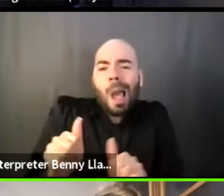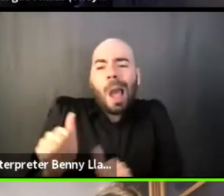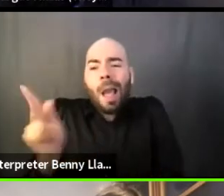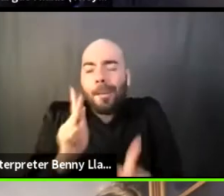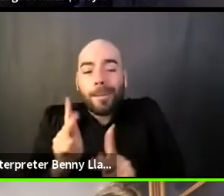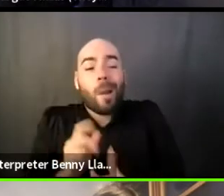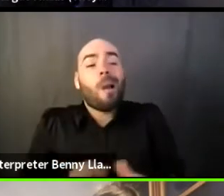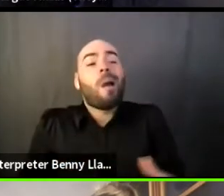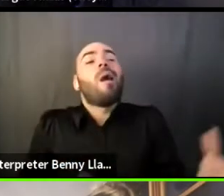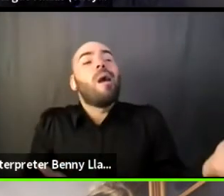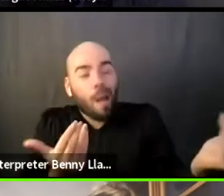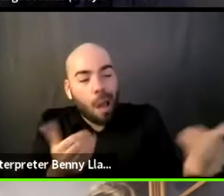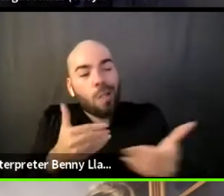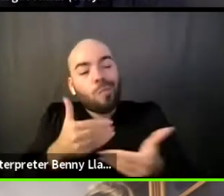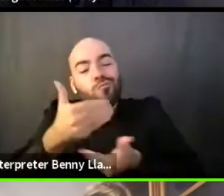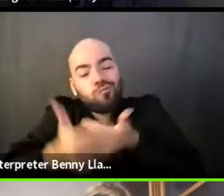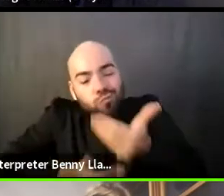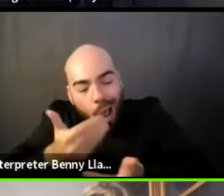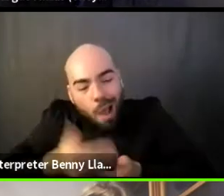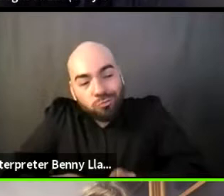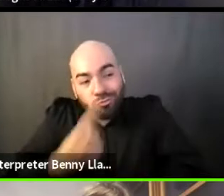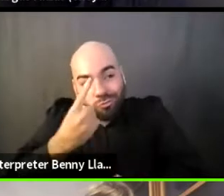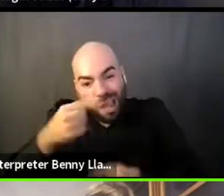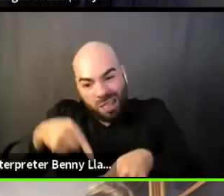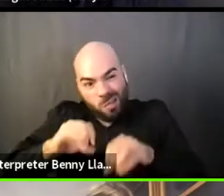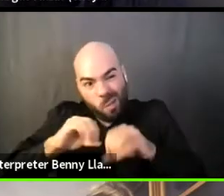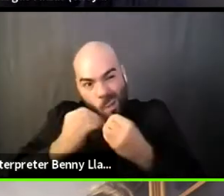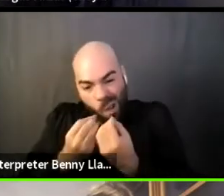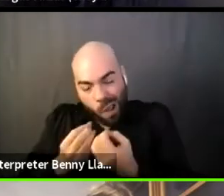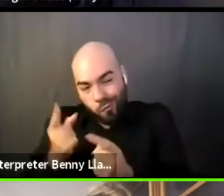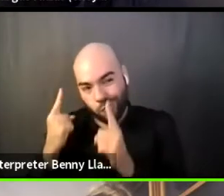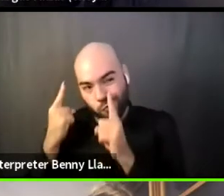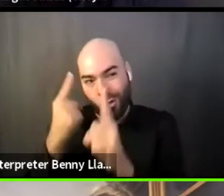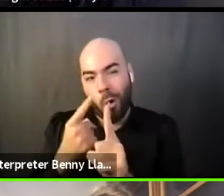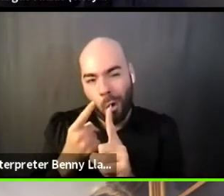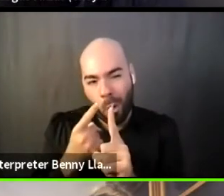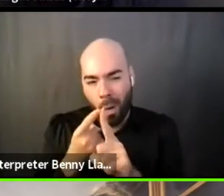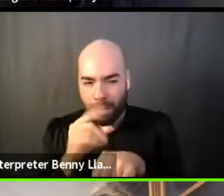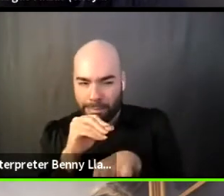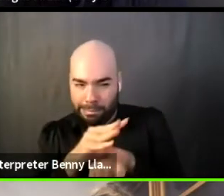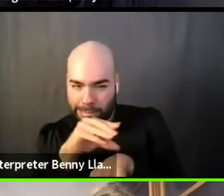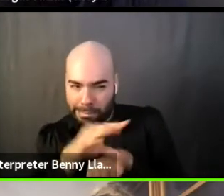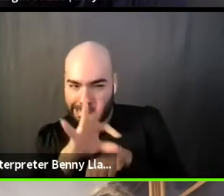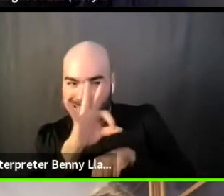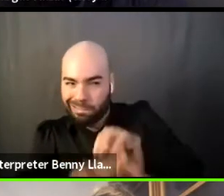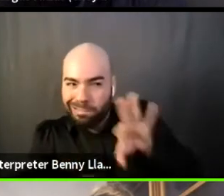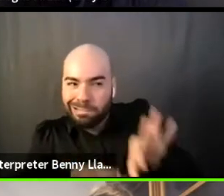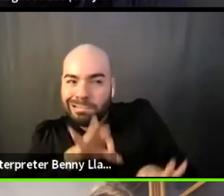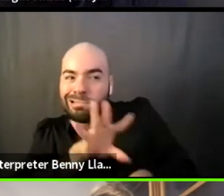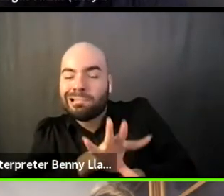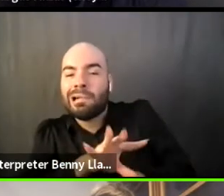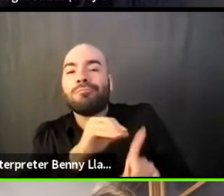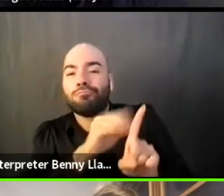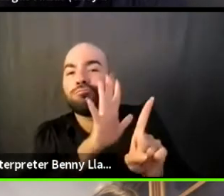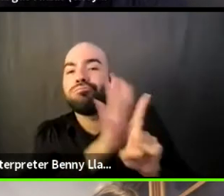and sort of, so they understand the goals of what we're trying to do, and that this is not,